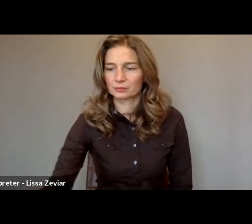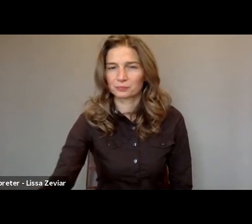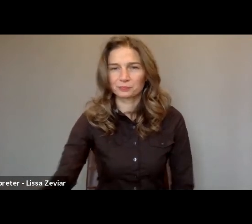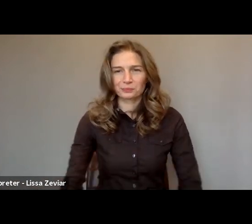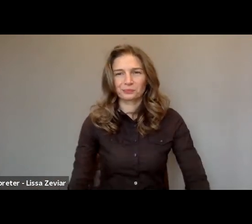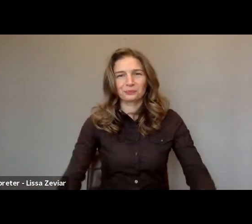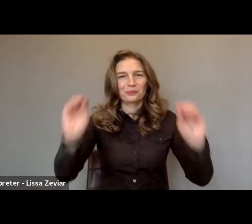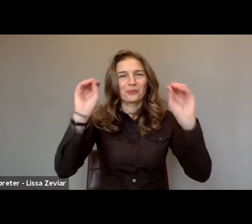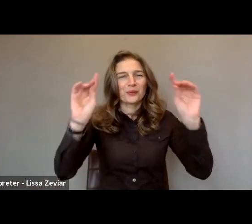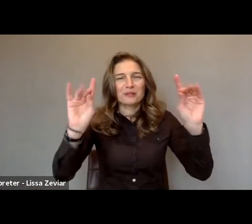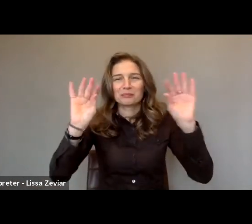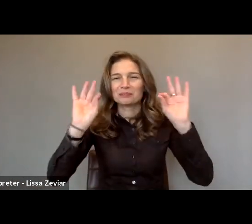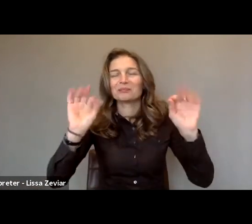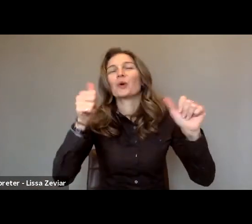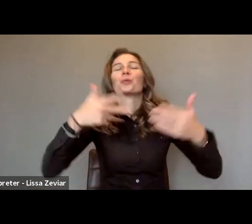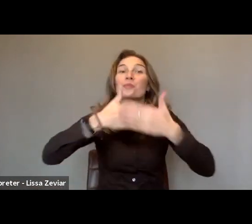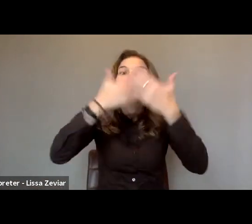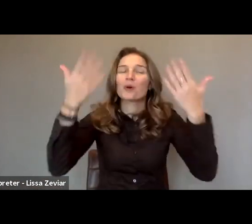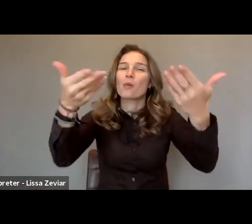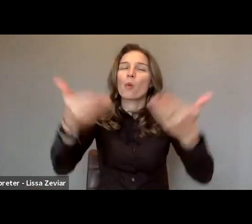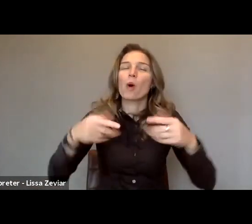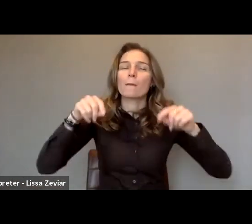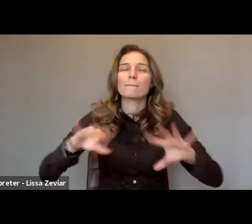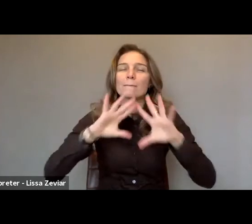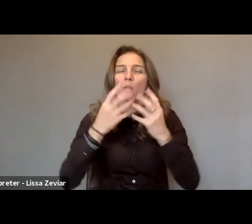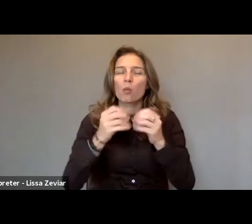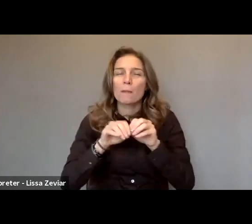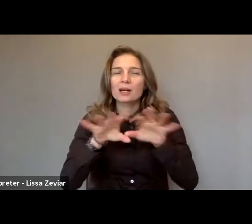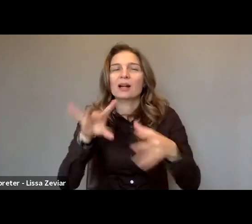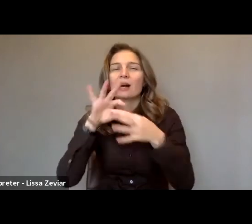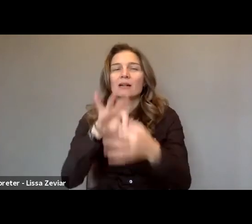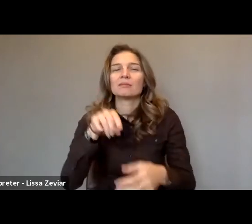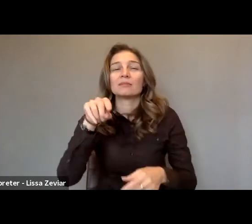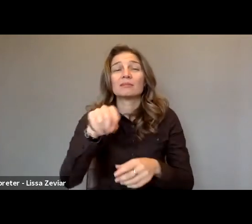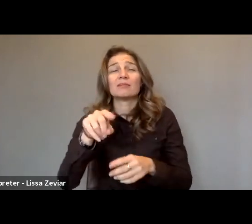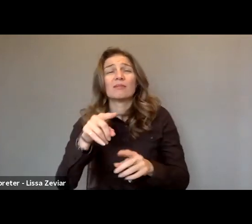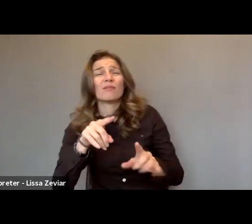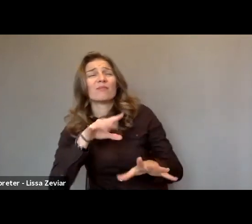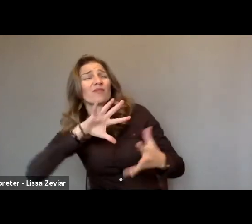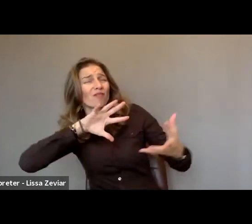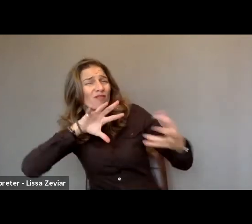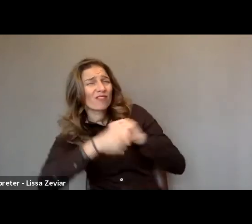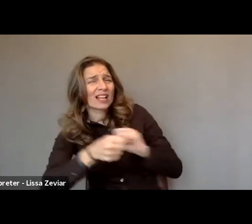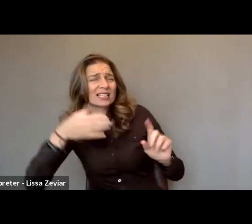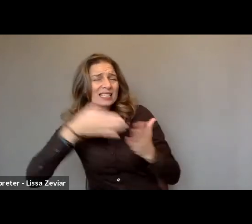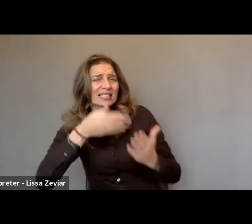Good morning and welcome to this webinar on ending violence against women and girls with disabilities in the EU.